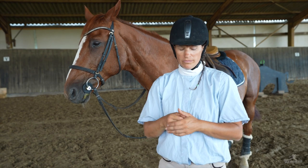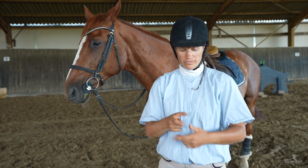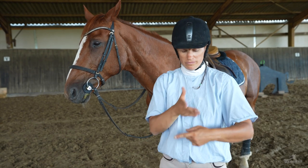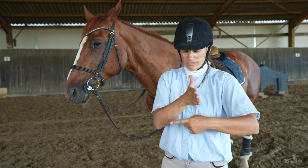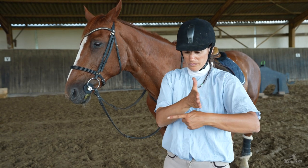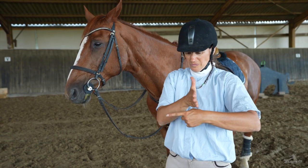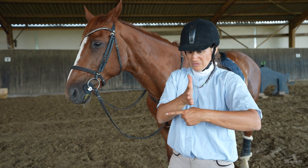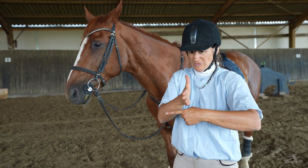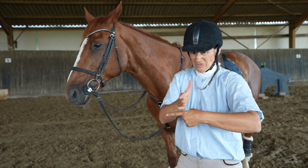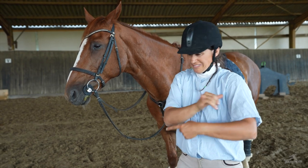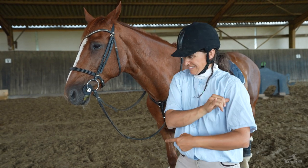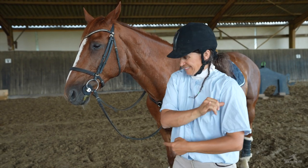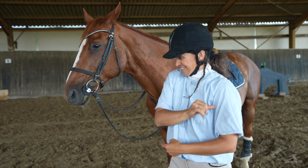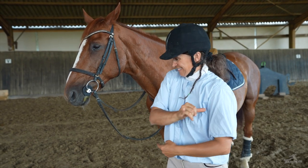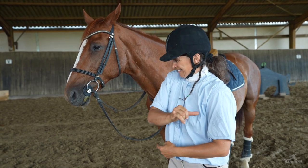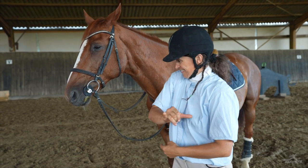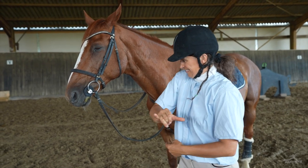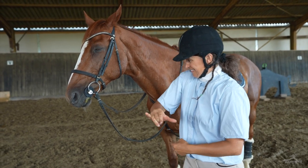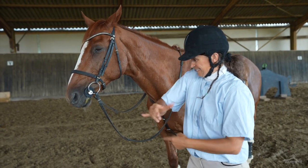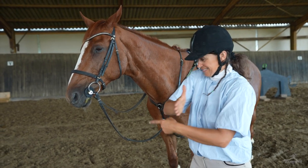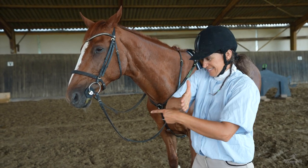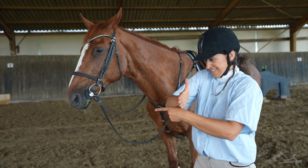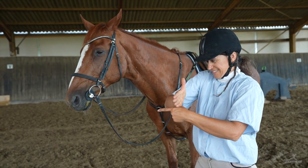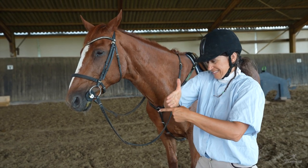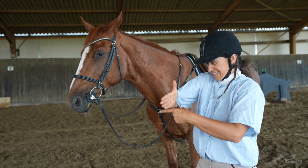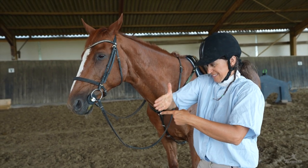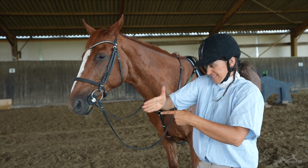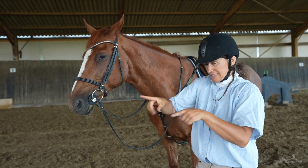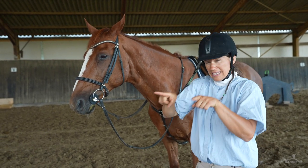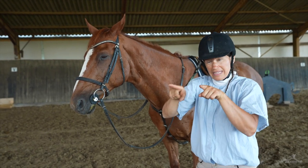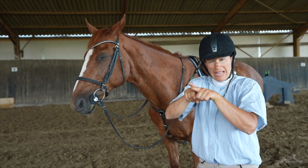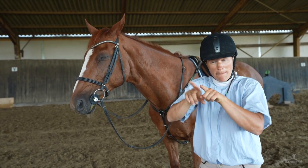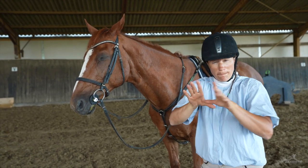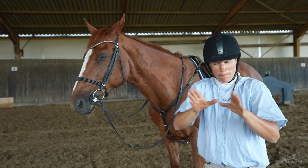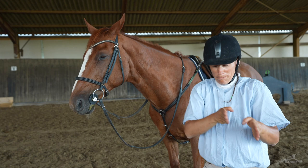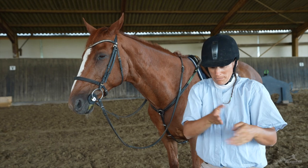The horse must walk in a straight, direct line